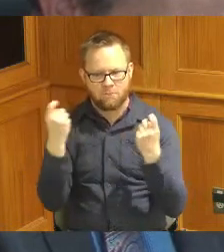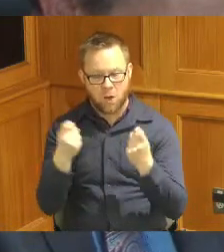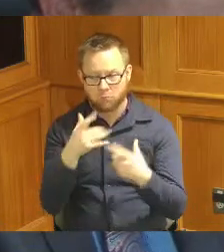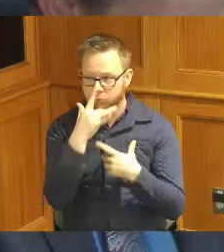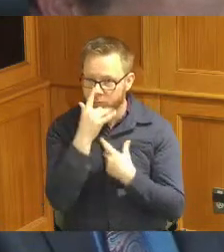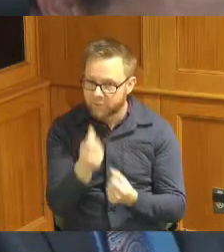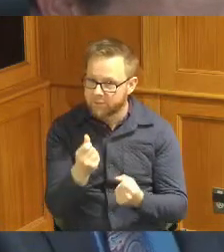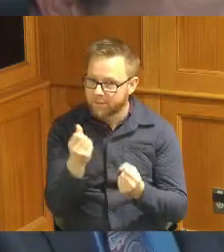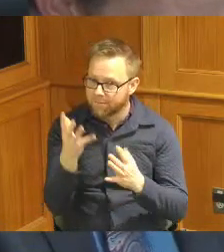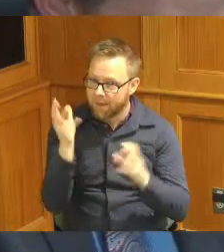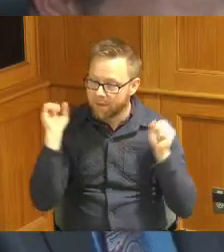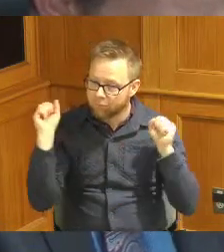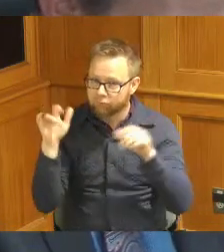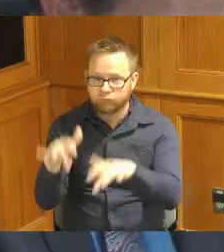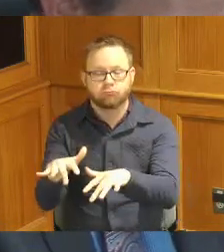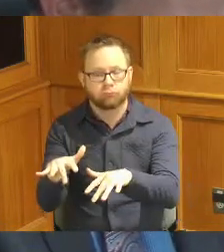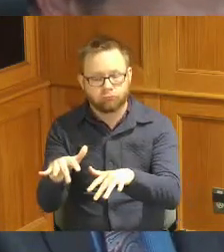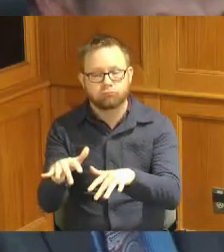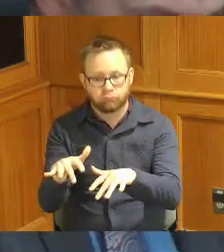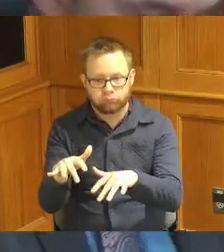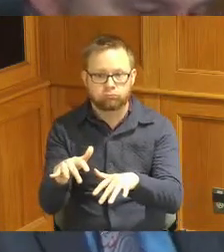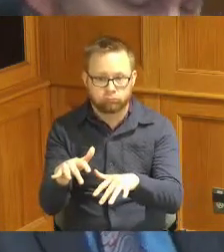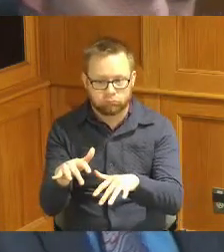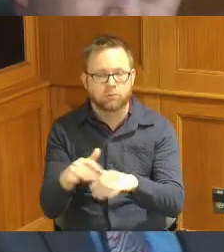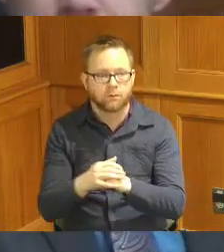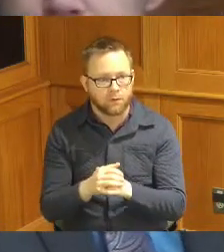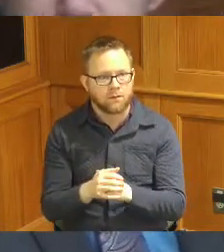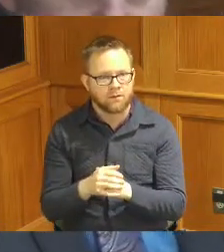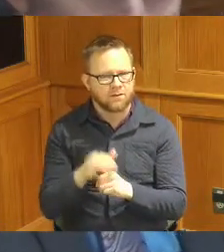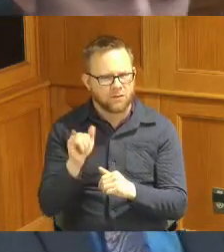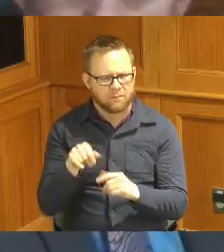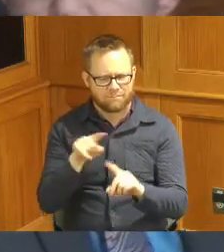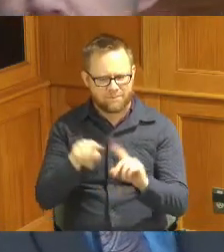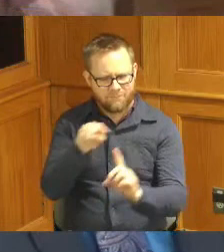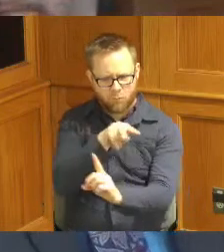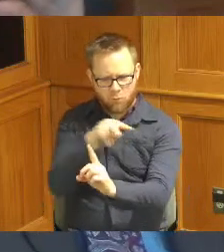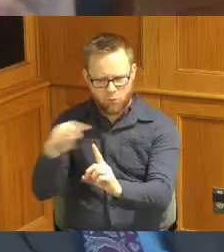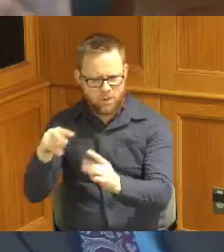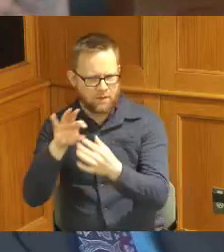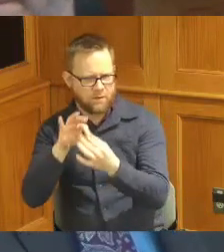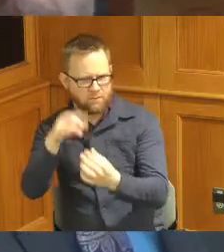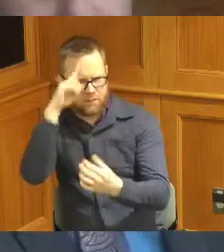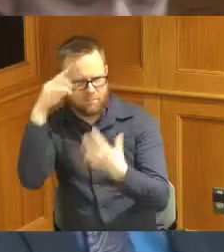and another way to kind of talk about mental health in a way that maybe we haven't in the